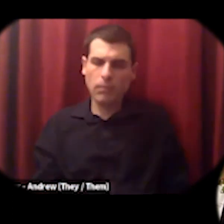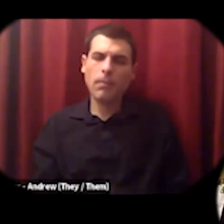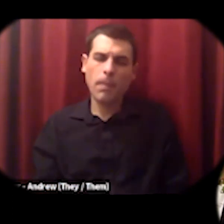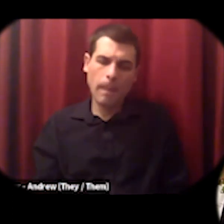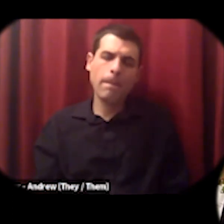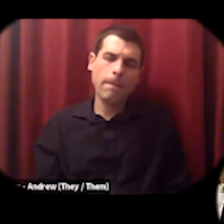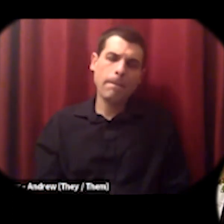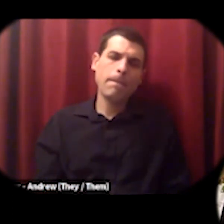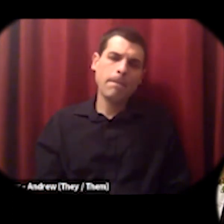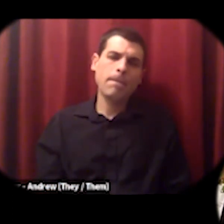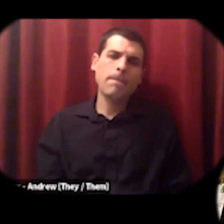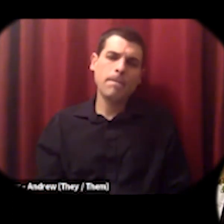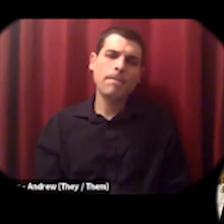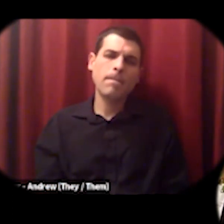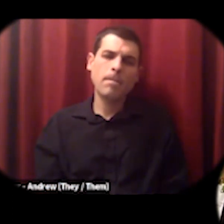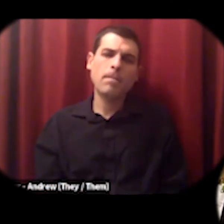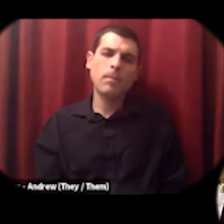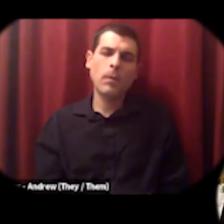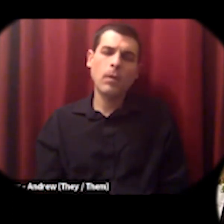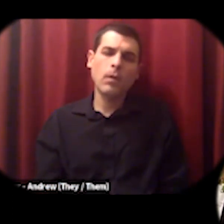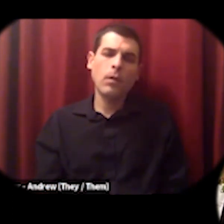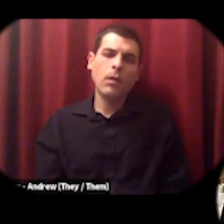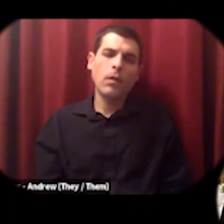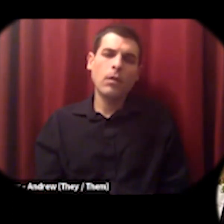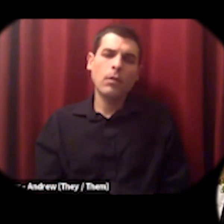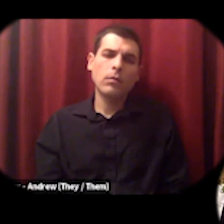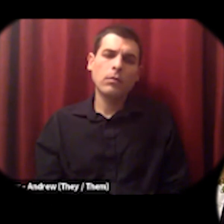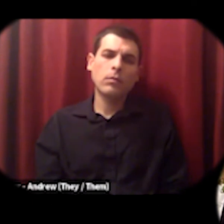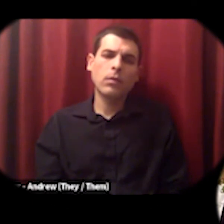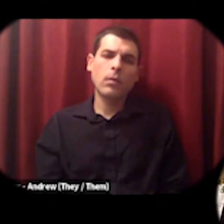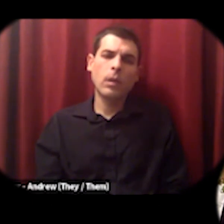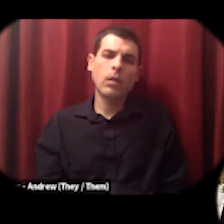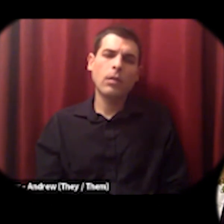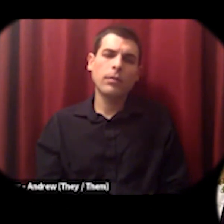investors were told that you know your money you know we could fail the business could fail